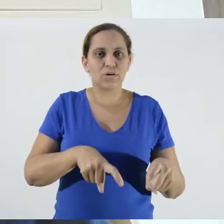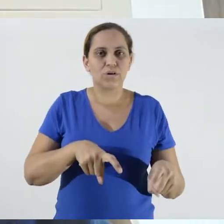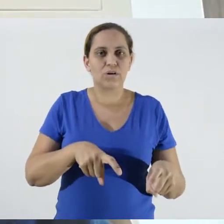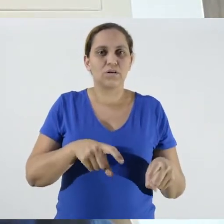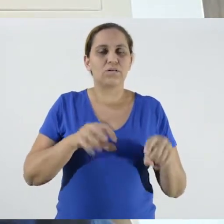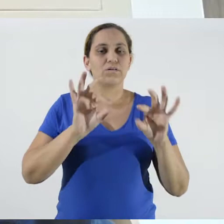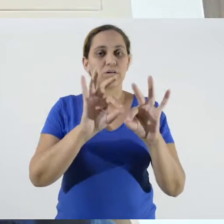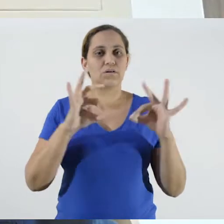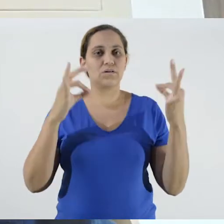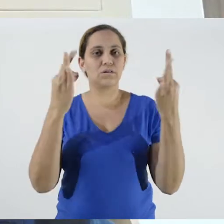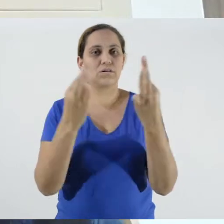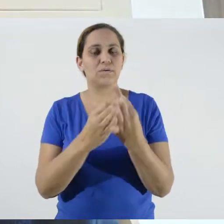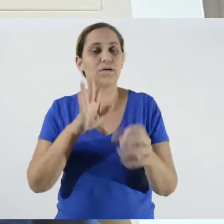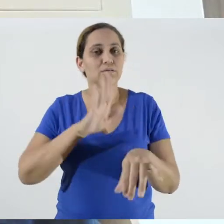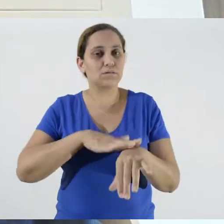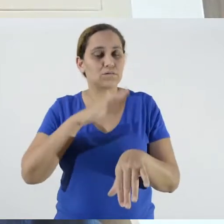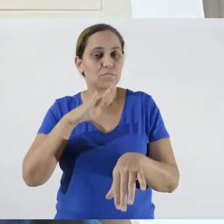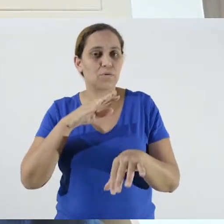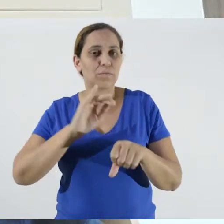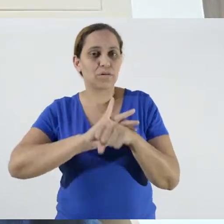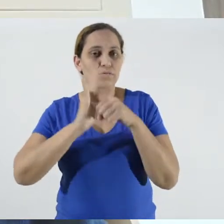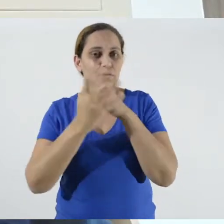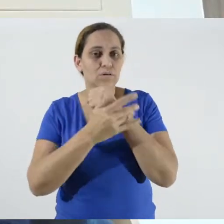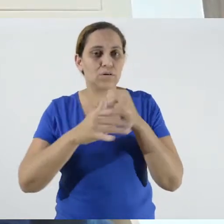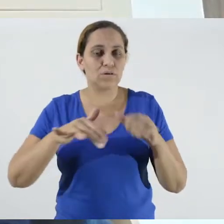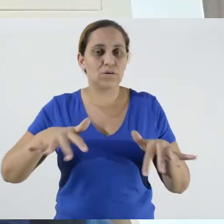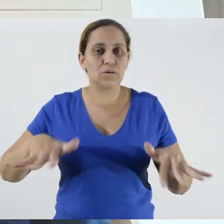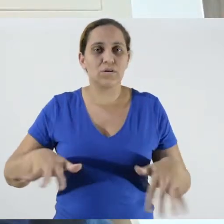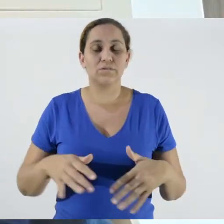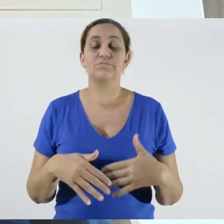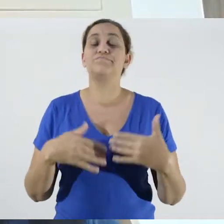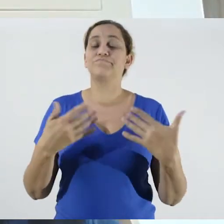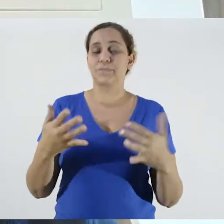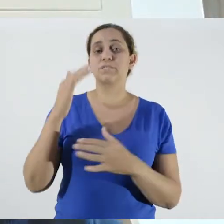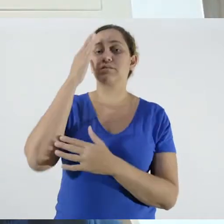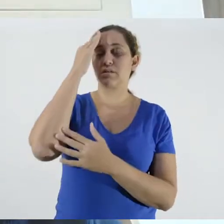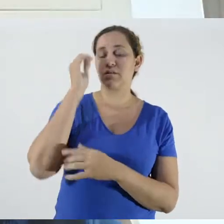of Covid-19. We know very well that Covid made